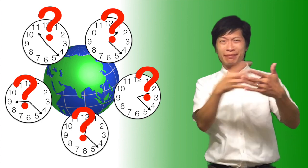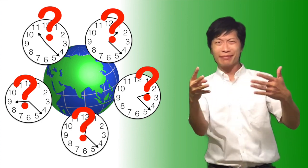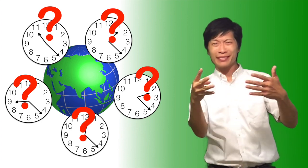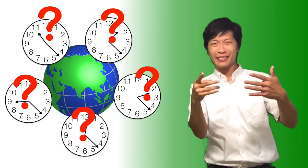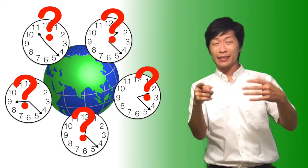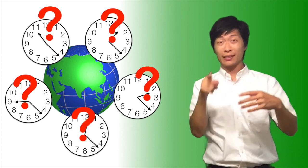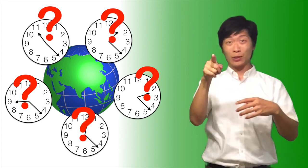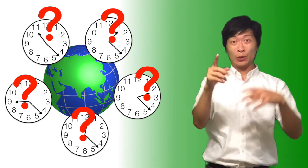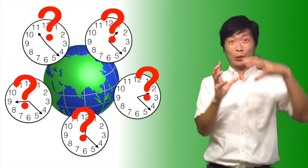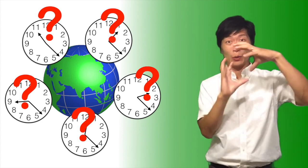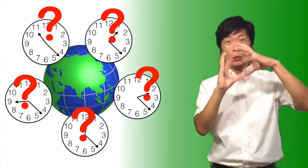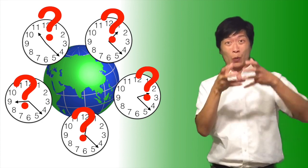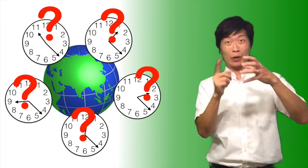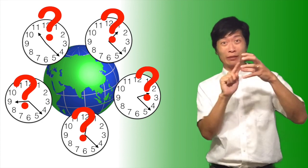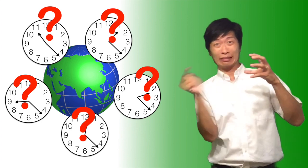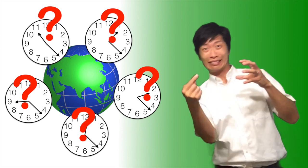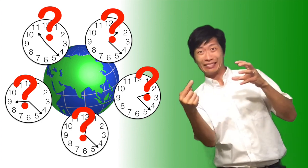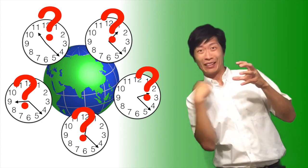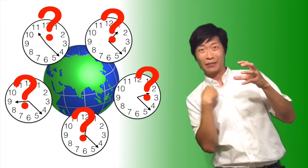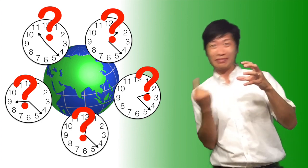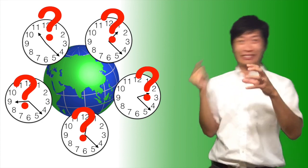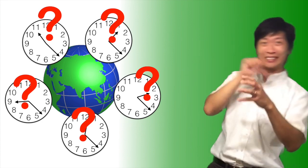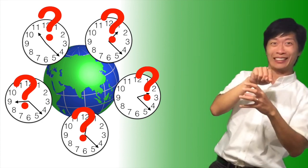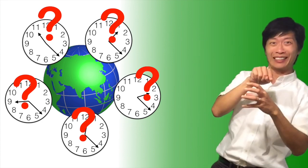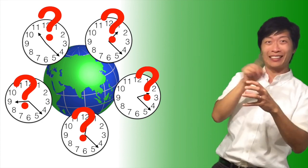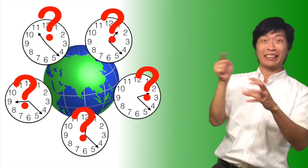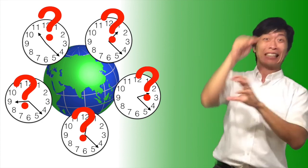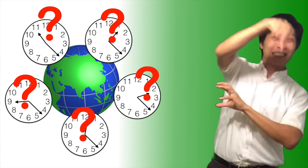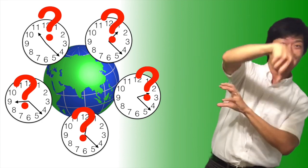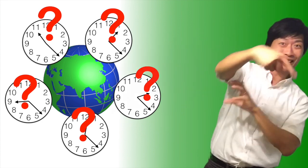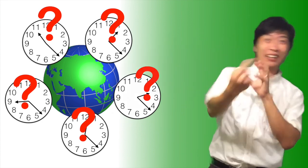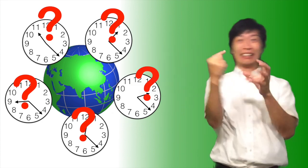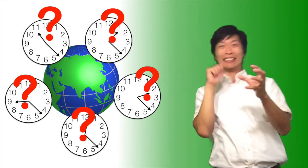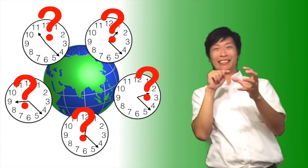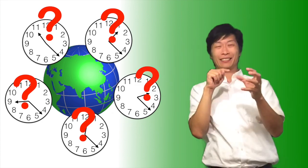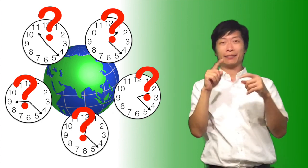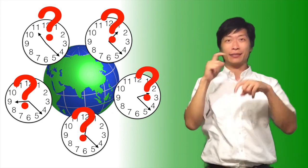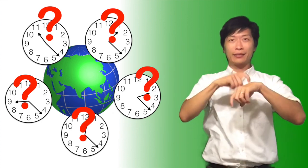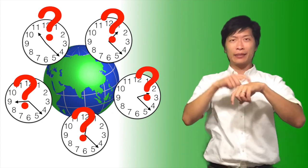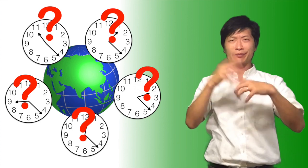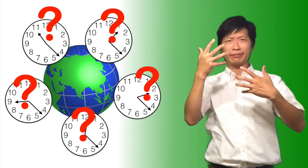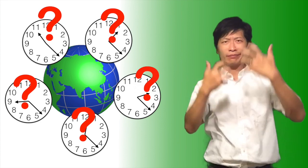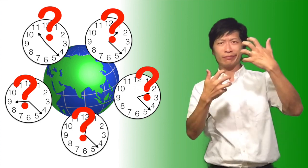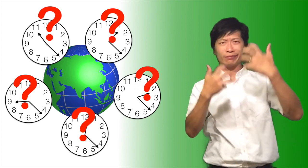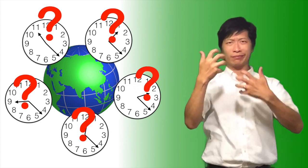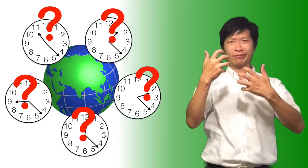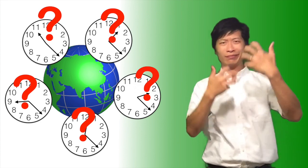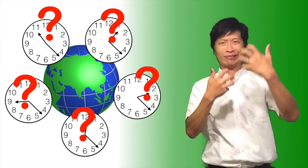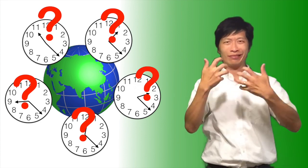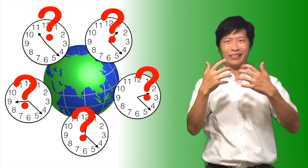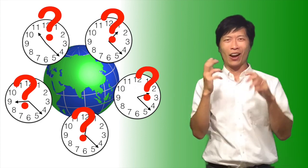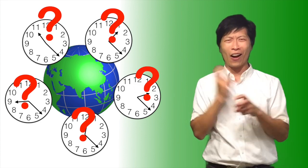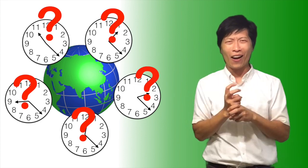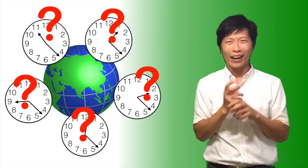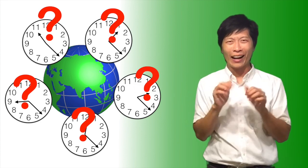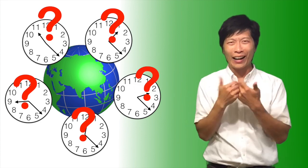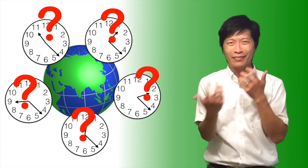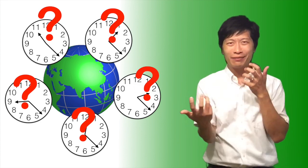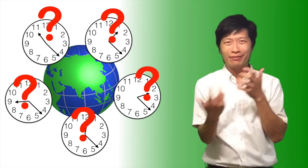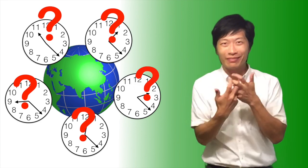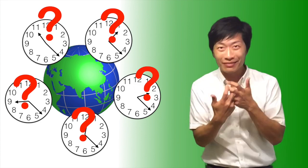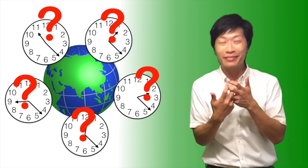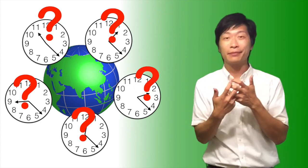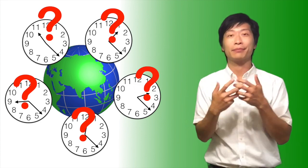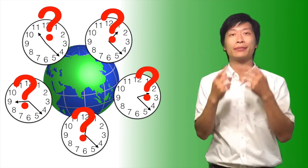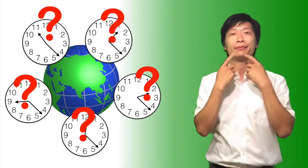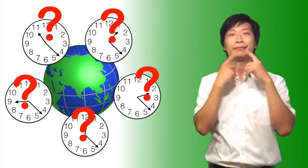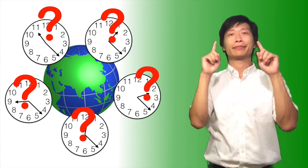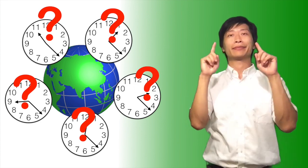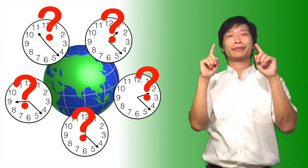However, the biggest challenge is getting our schedules to match due to different time zones.